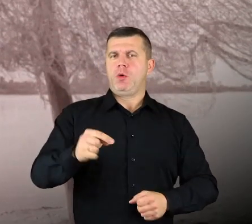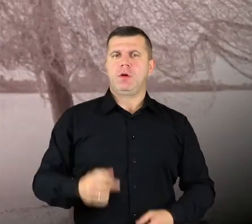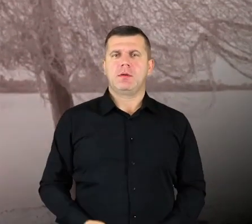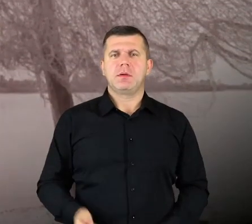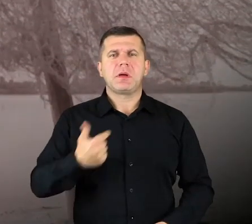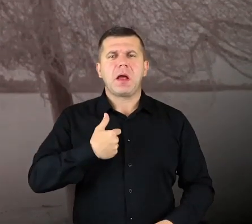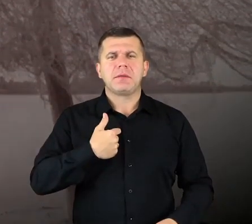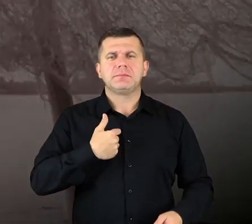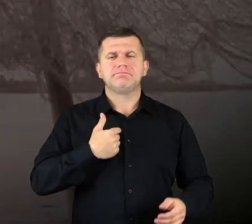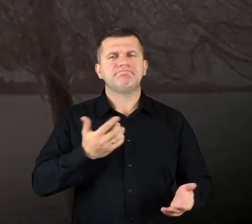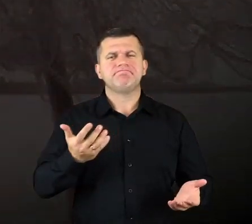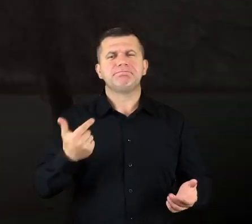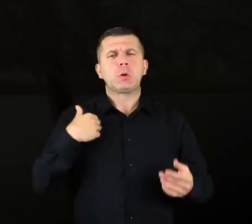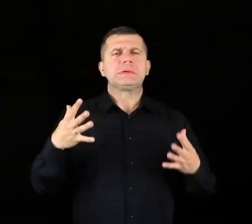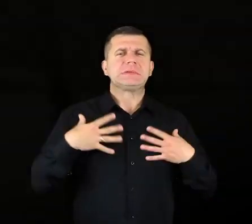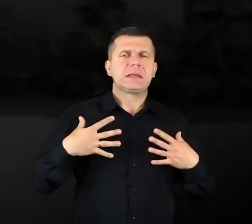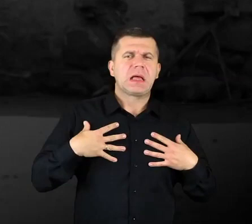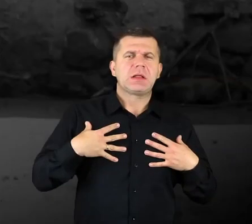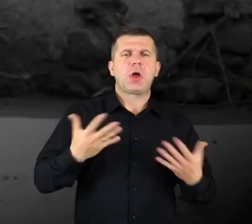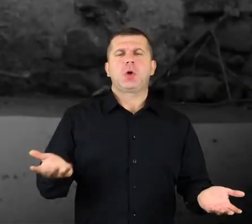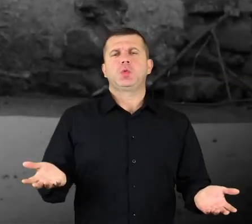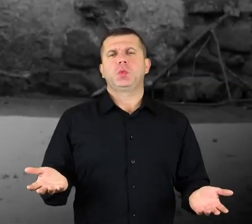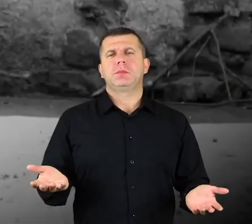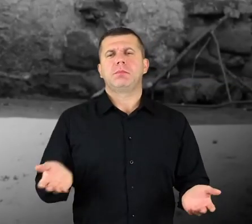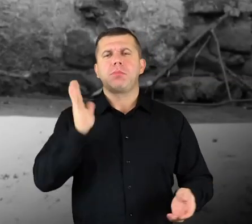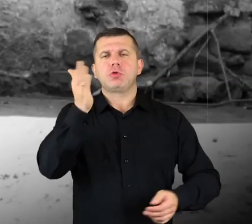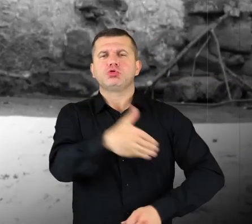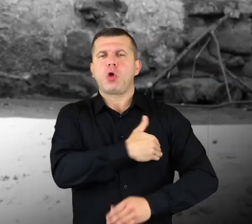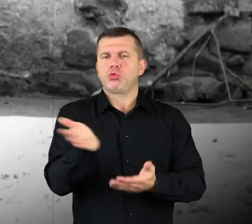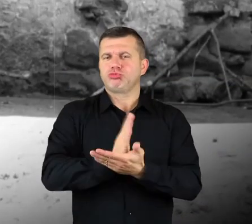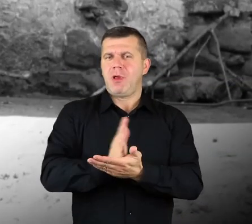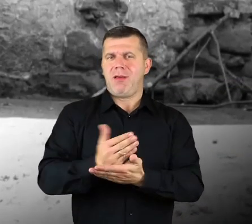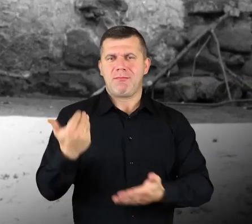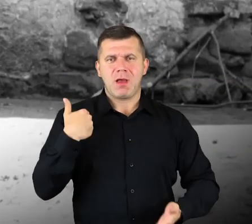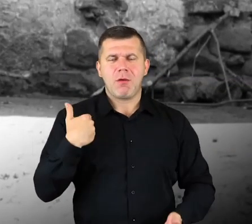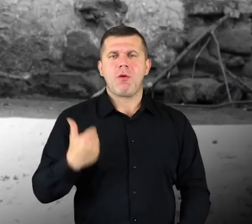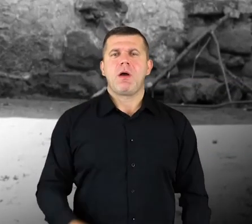I was in a sanatorium. Then I went to high school.